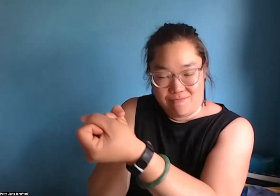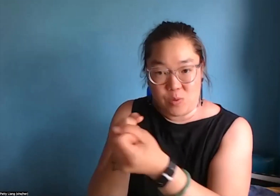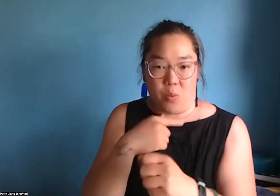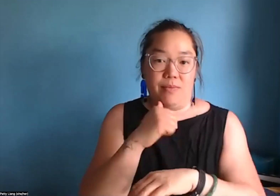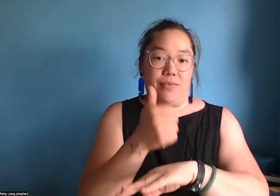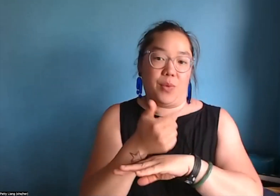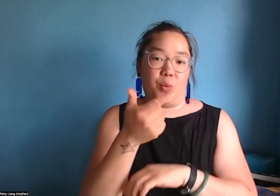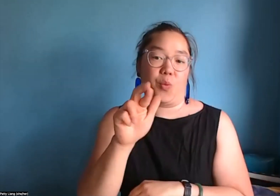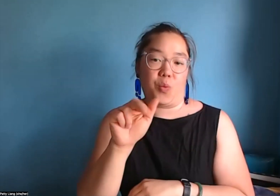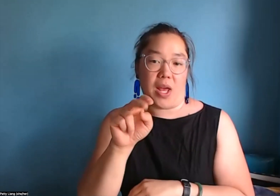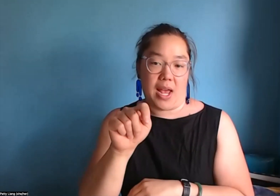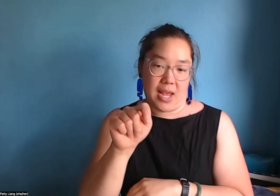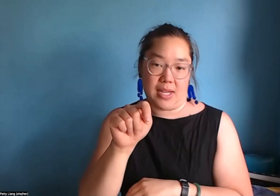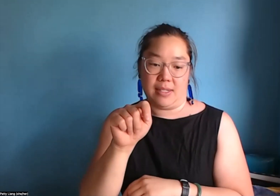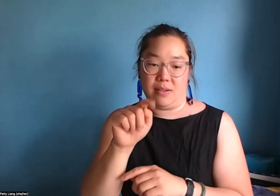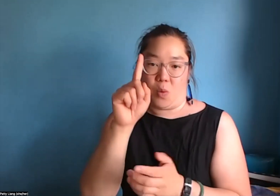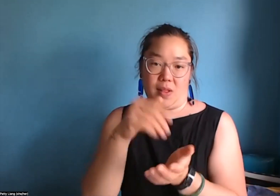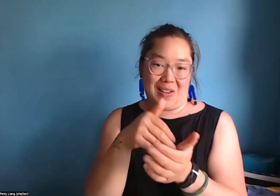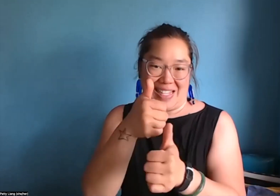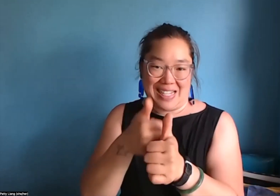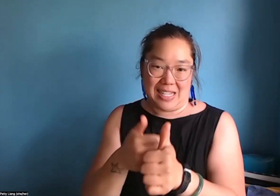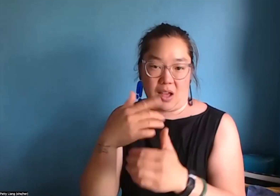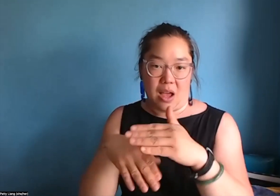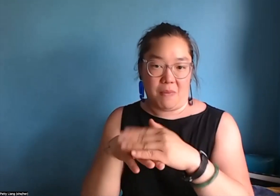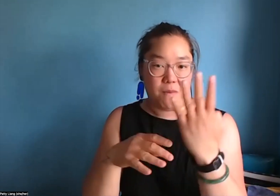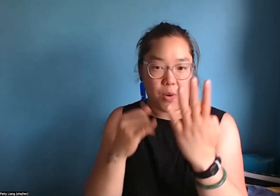in their career, and their artistic careers. So we wanted to be able to establish a grant.